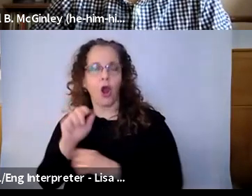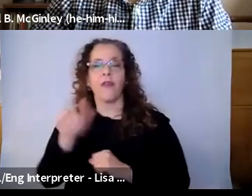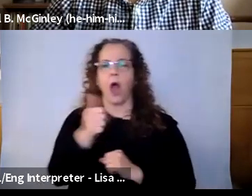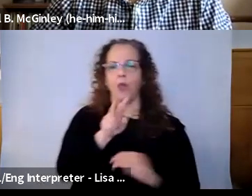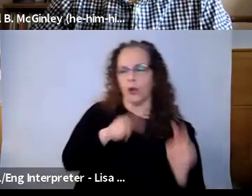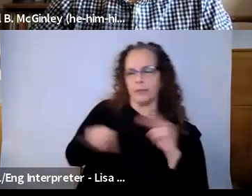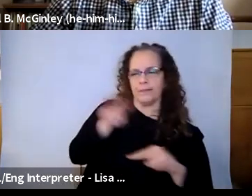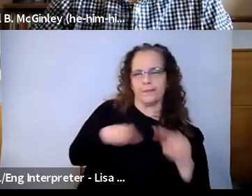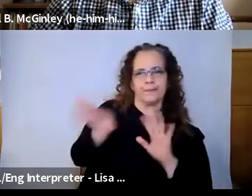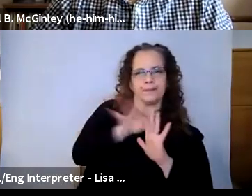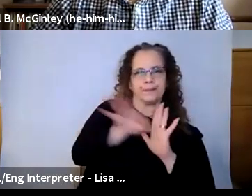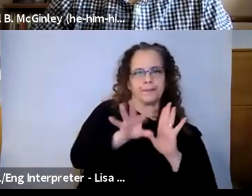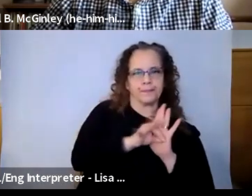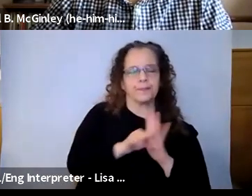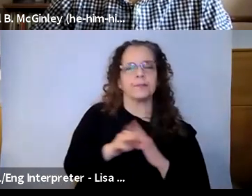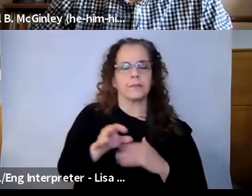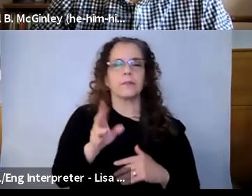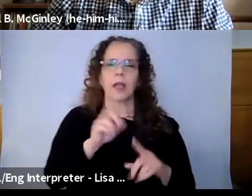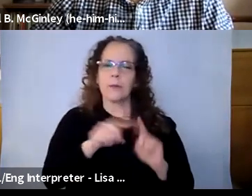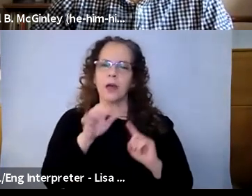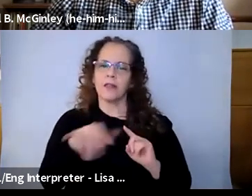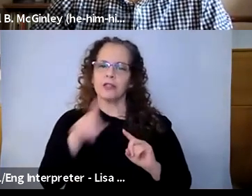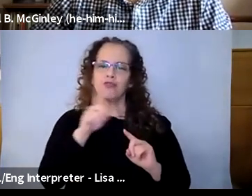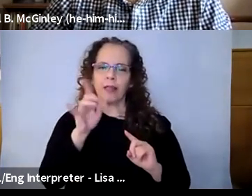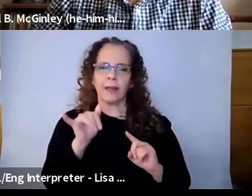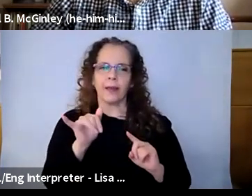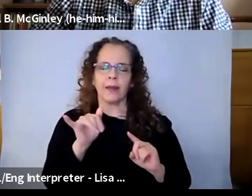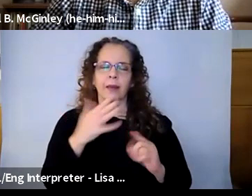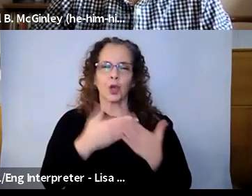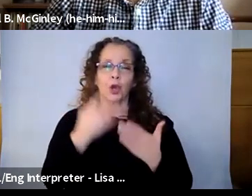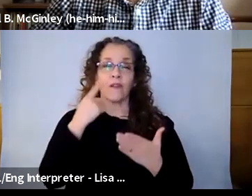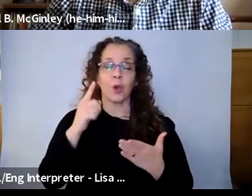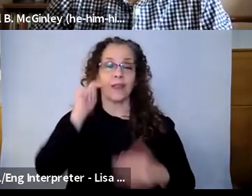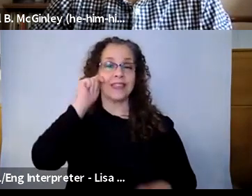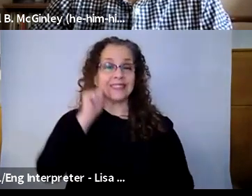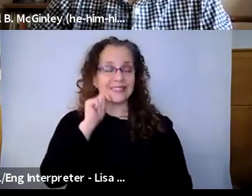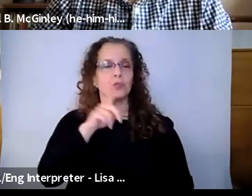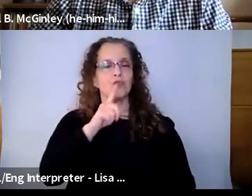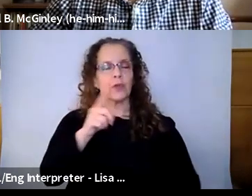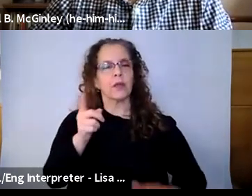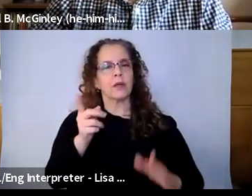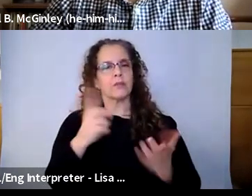But you know, it's a platform for teens to talk about what's important to them and to make it very visible and present as well.